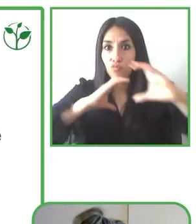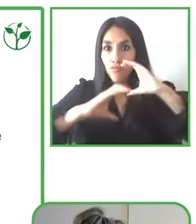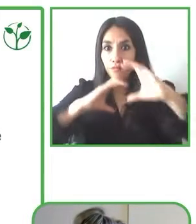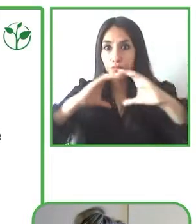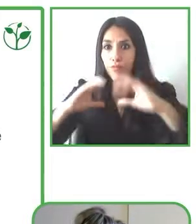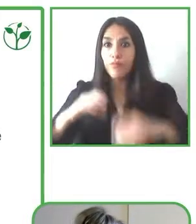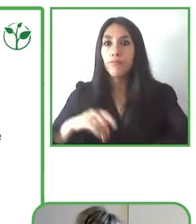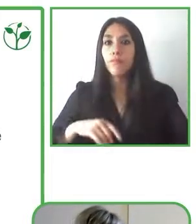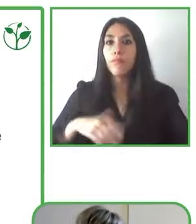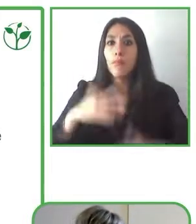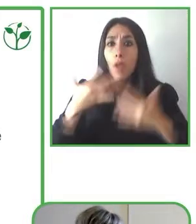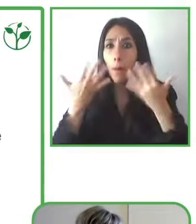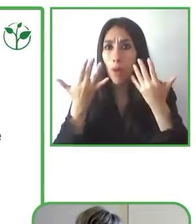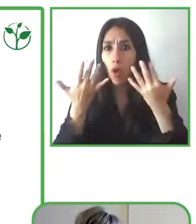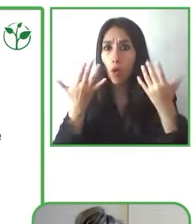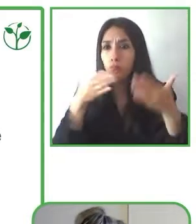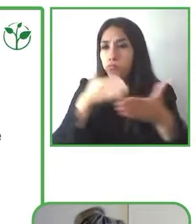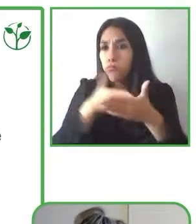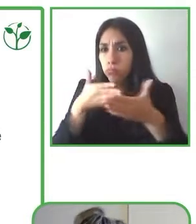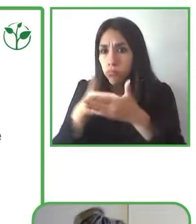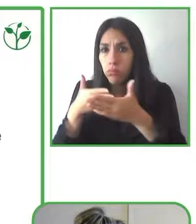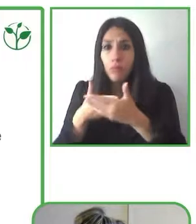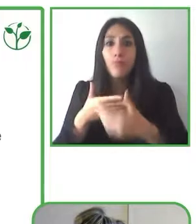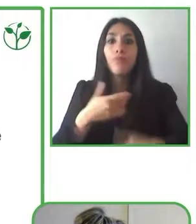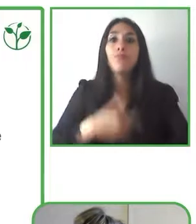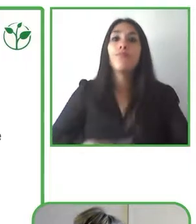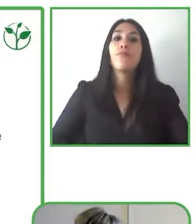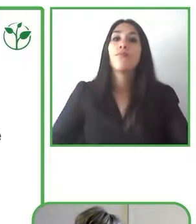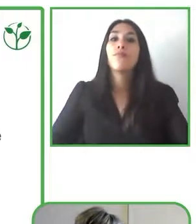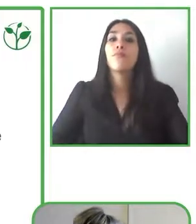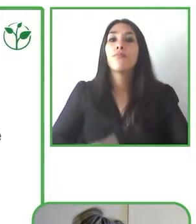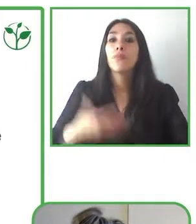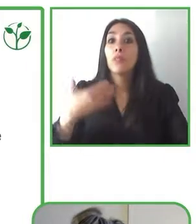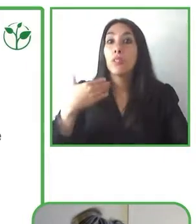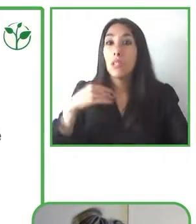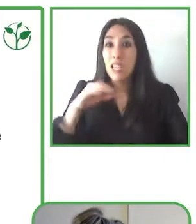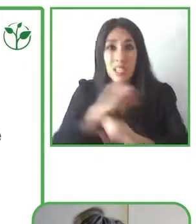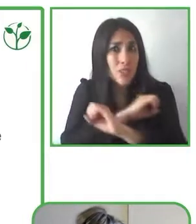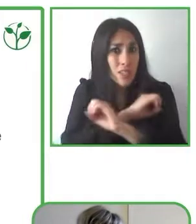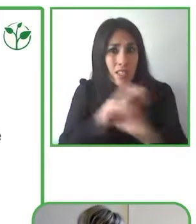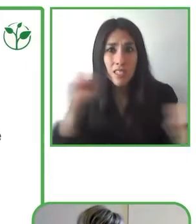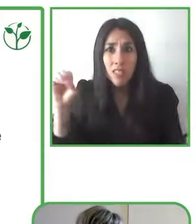lack of accessibility then we also believe that it's impossible